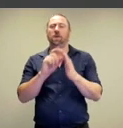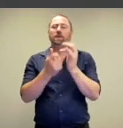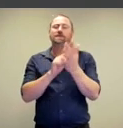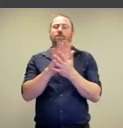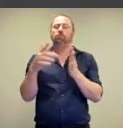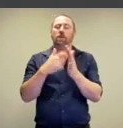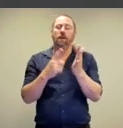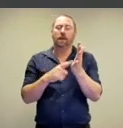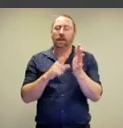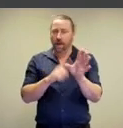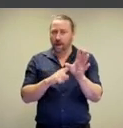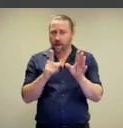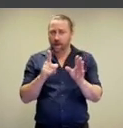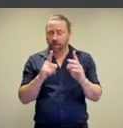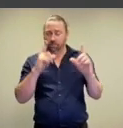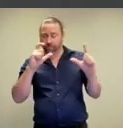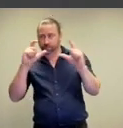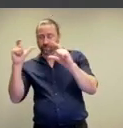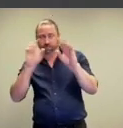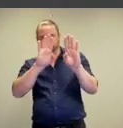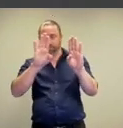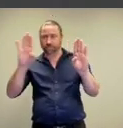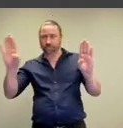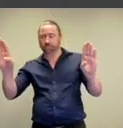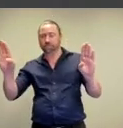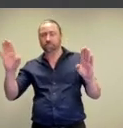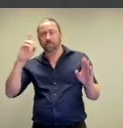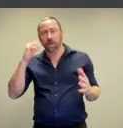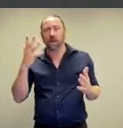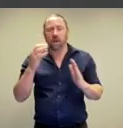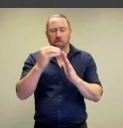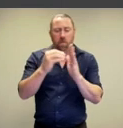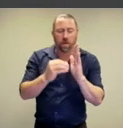Deborah Kelly made this work in the